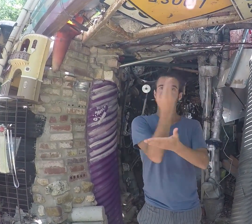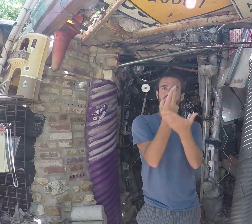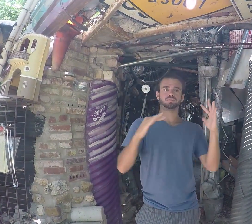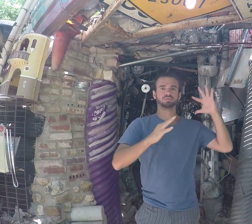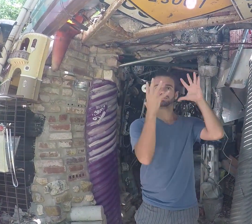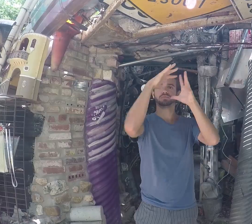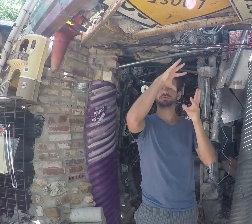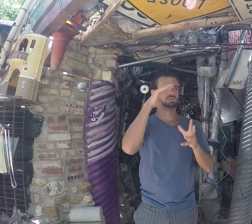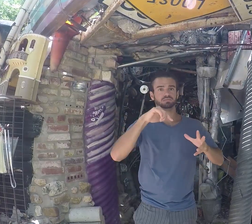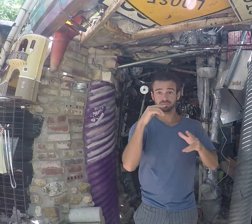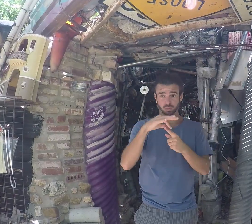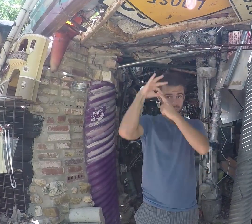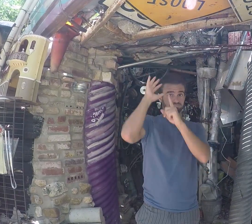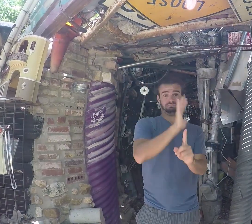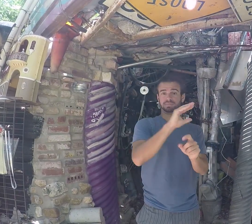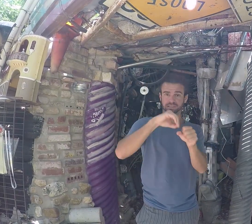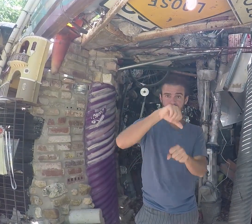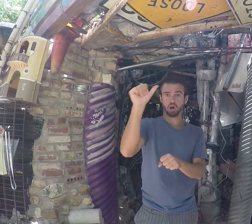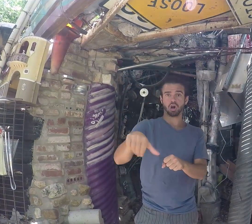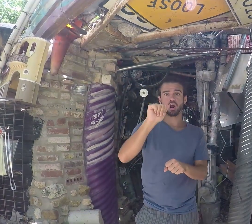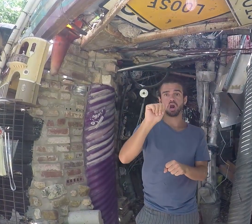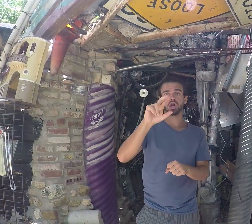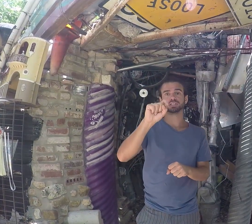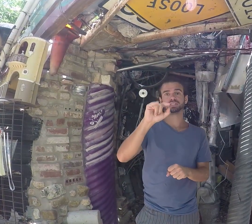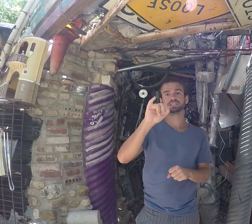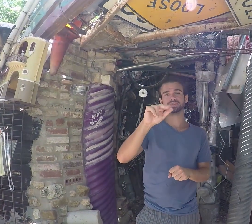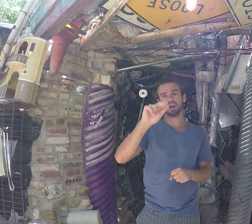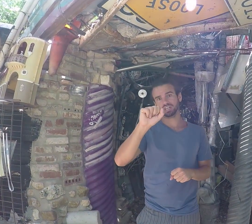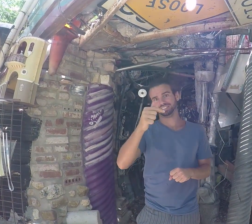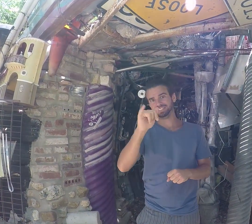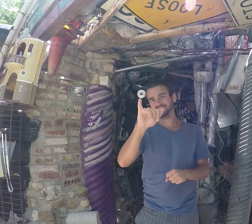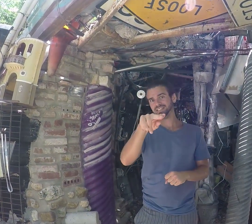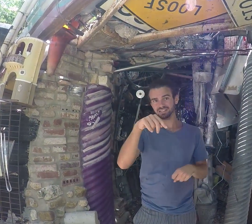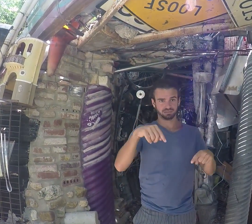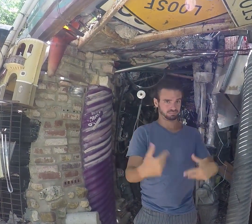It's very unique art work here. Where is it? It's located in Austin, Texas.